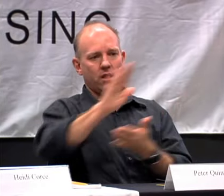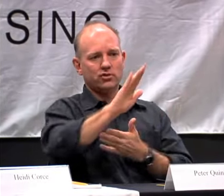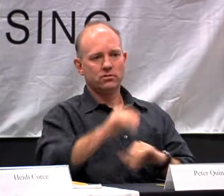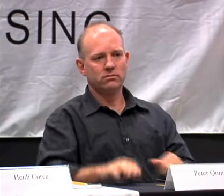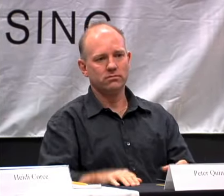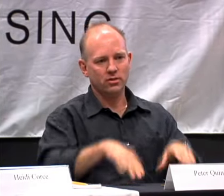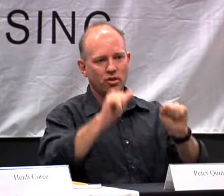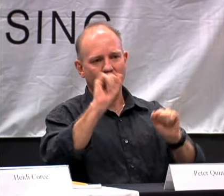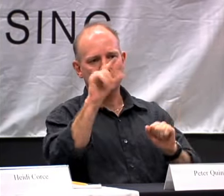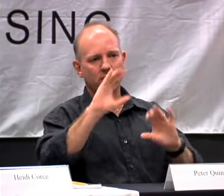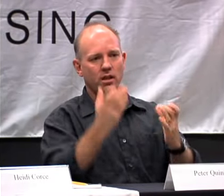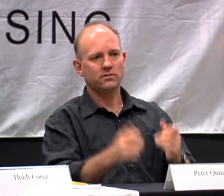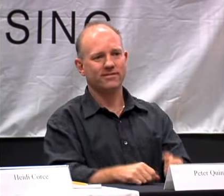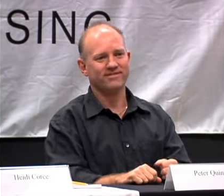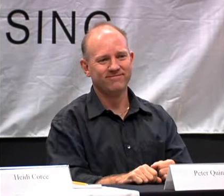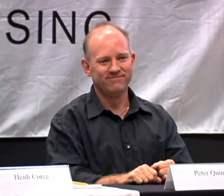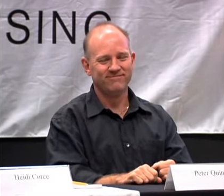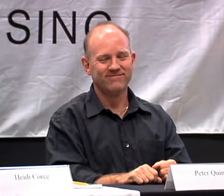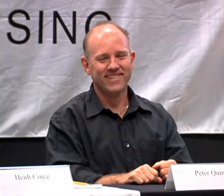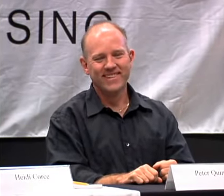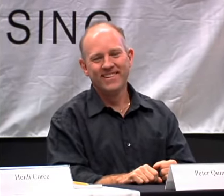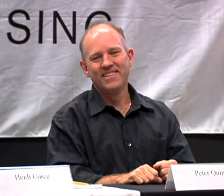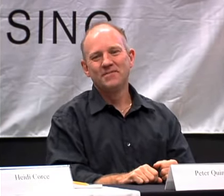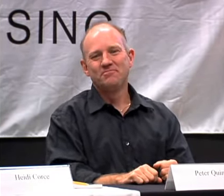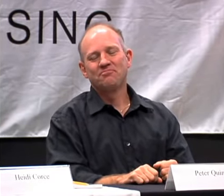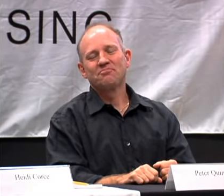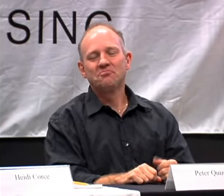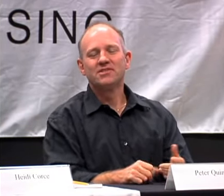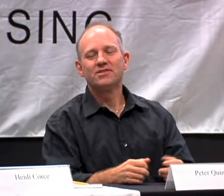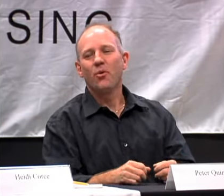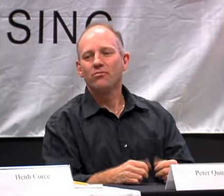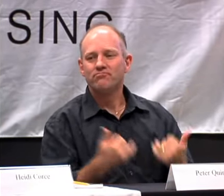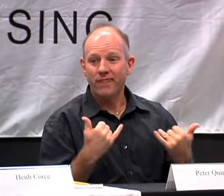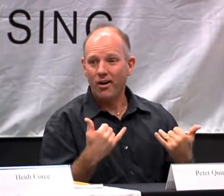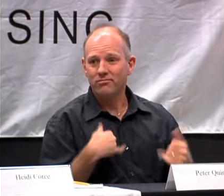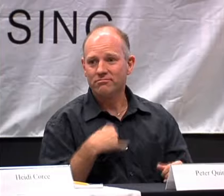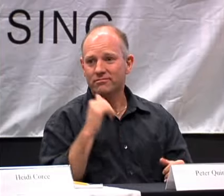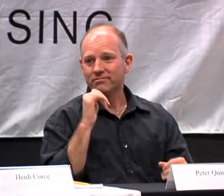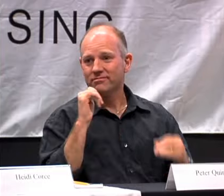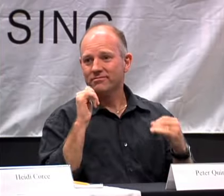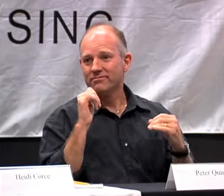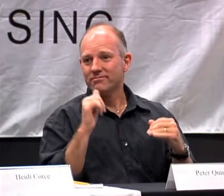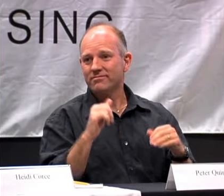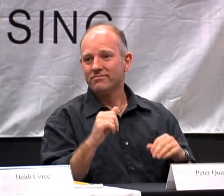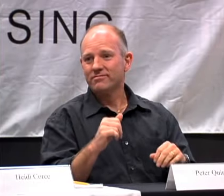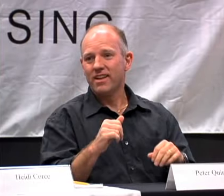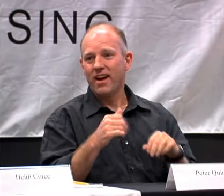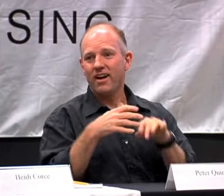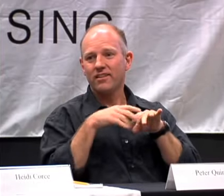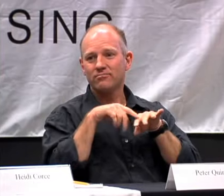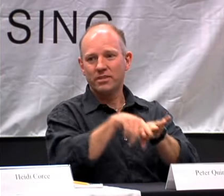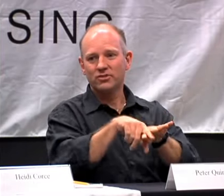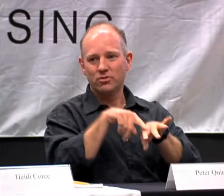LANGUAGE IN COLLEGE. AND TOOK AN ASL CLASS IN COLLEGE.